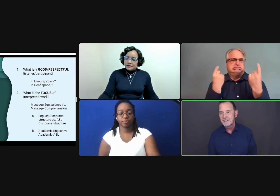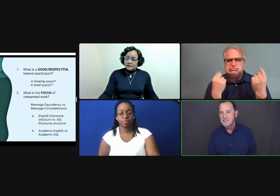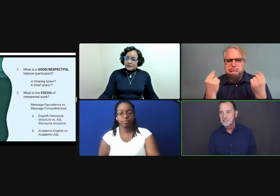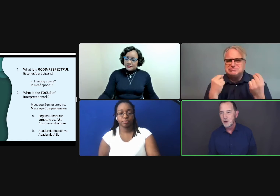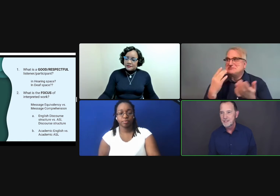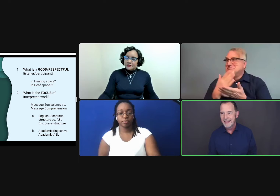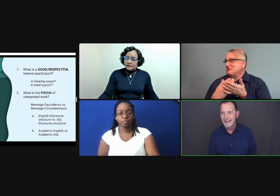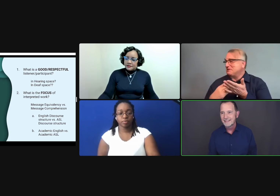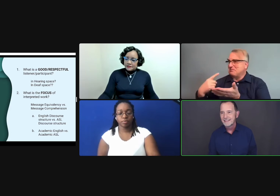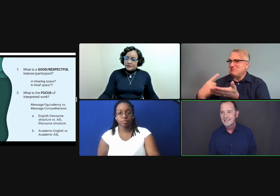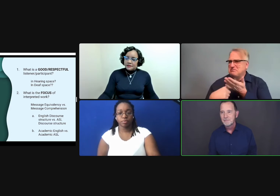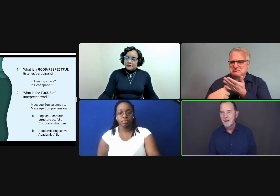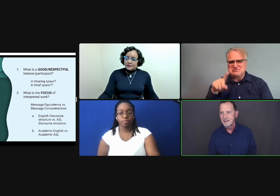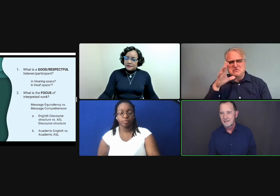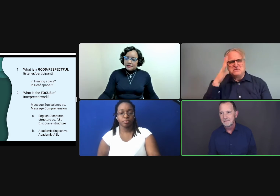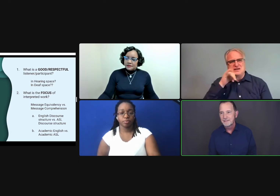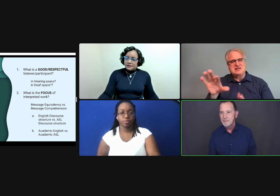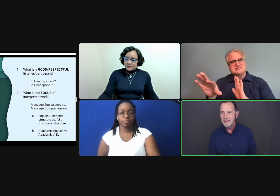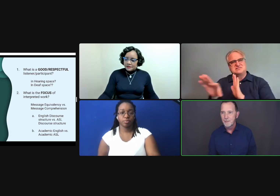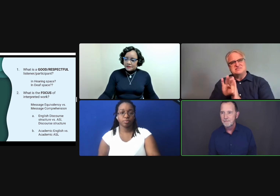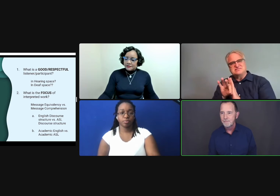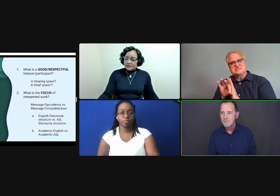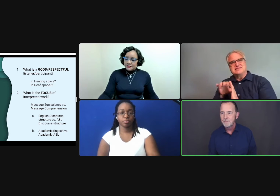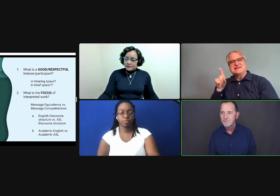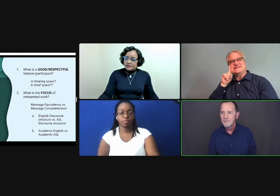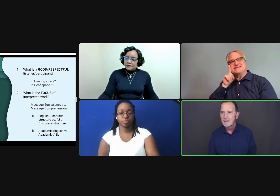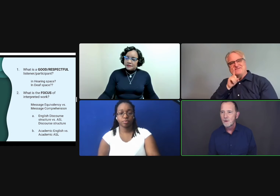that has chosen that model of keeping up.